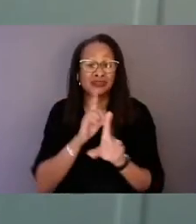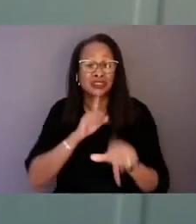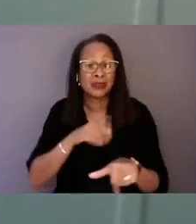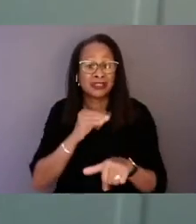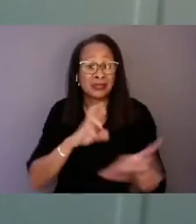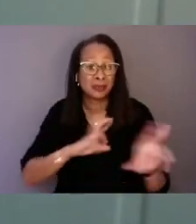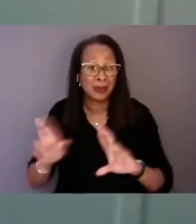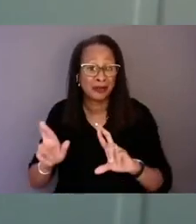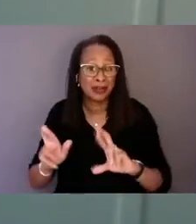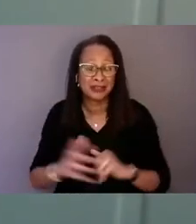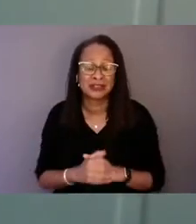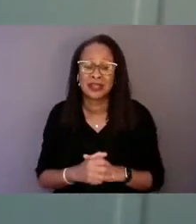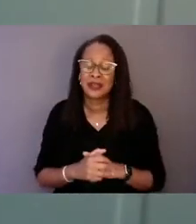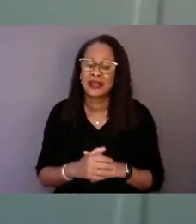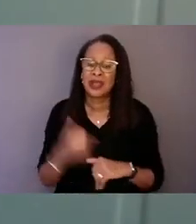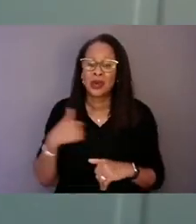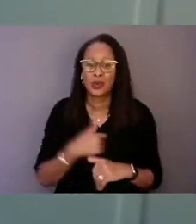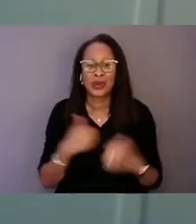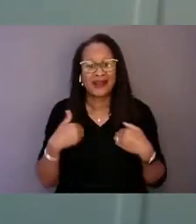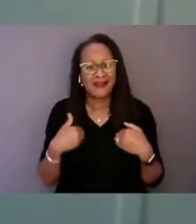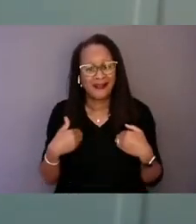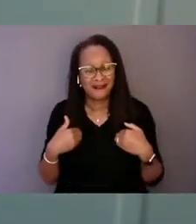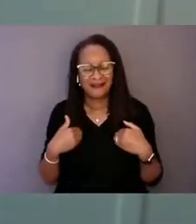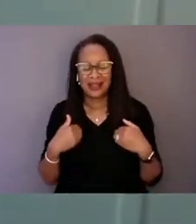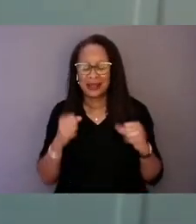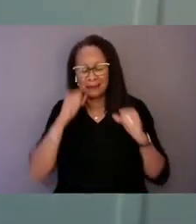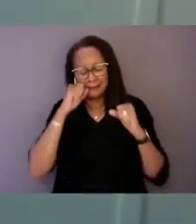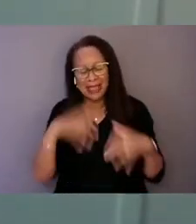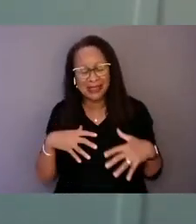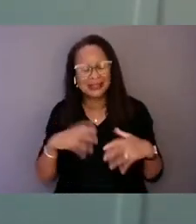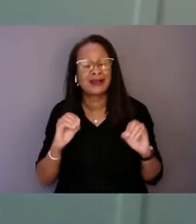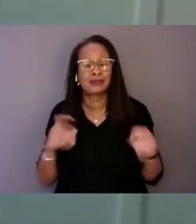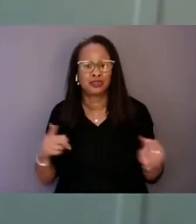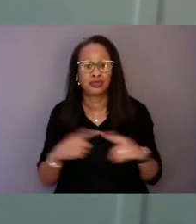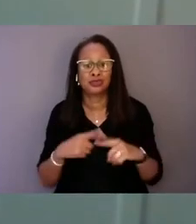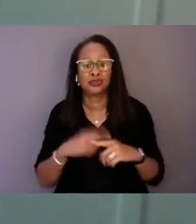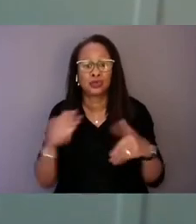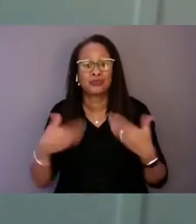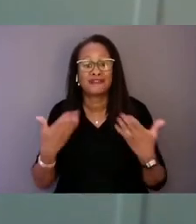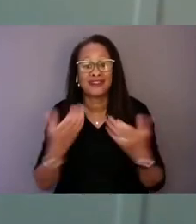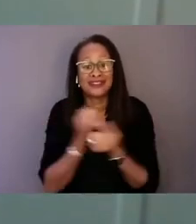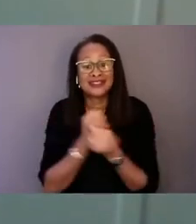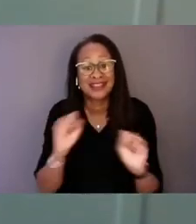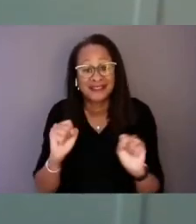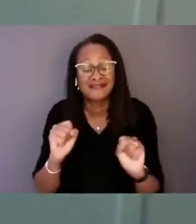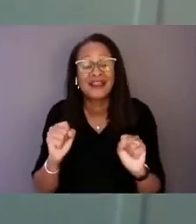we have an extraordinary opportunity to provide safe, helpful crisis supports